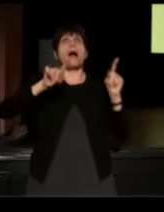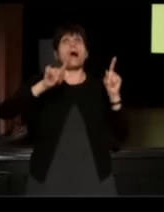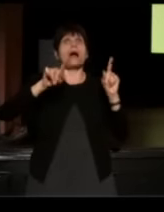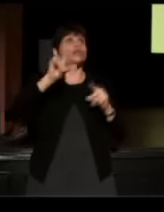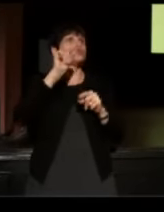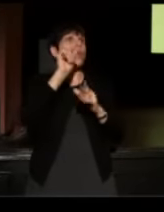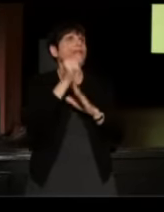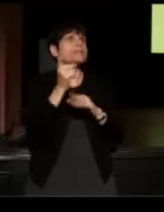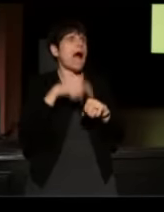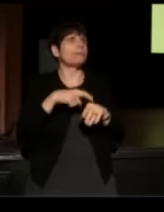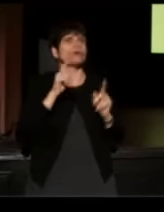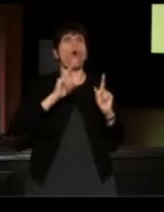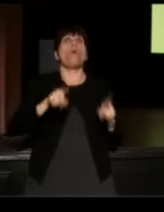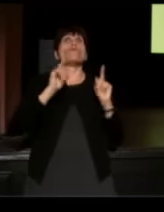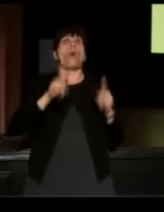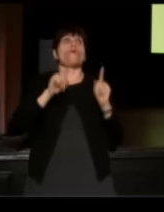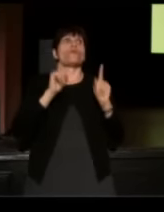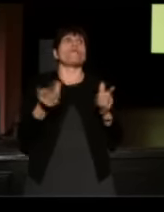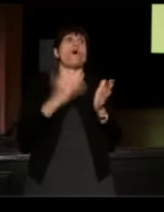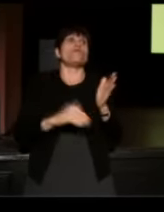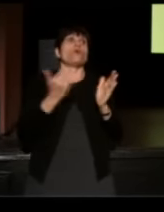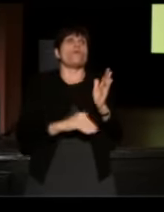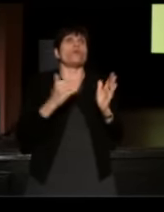She took me over and over again